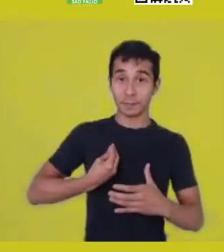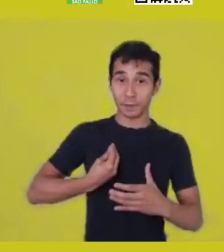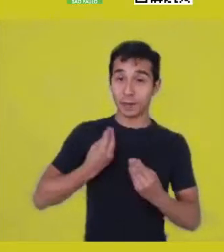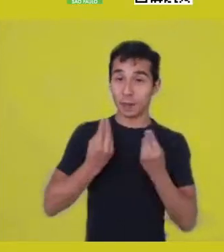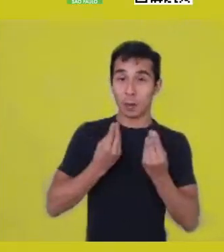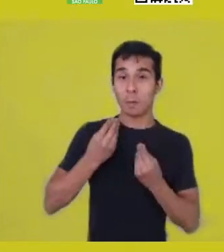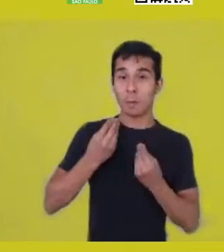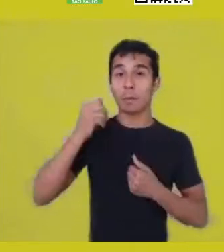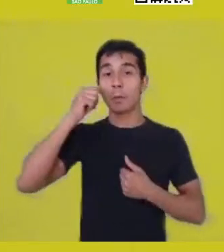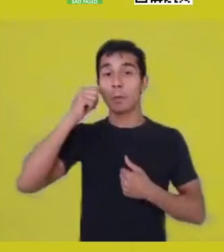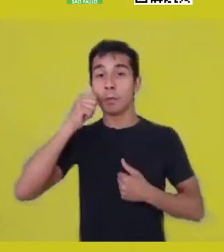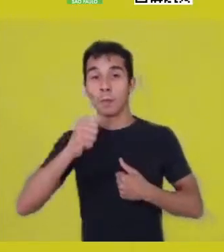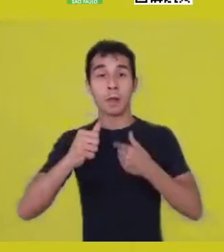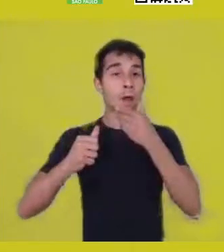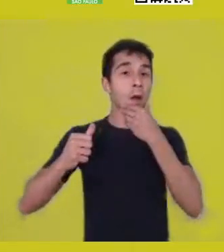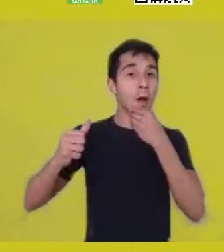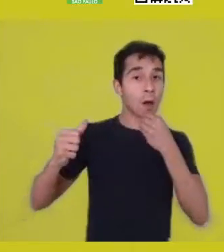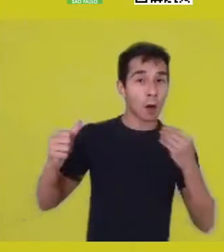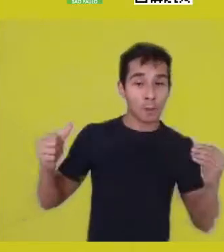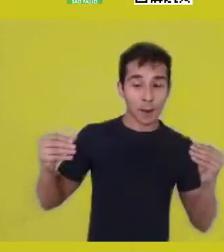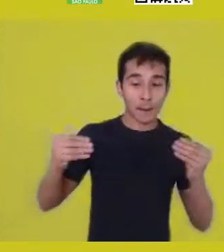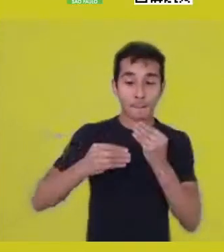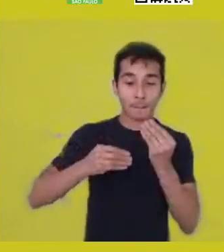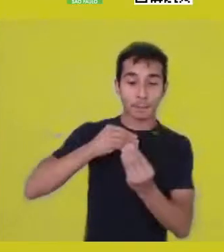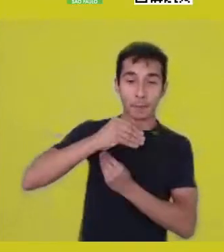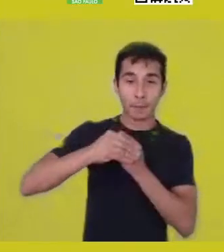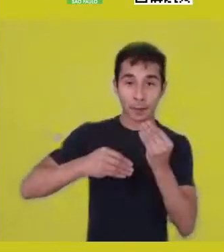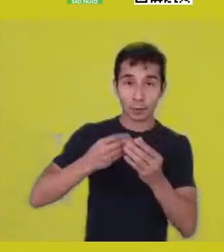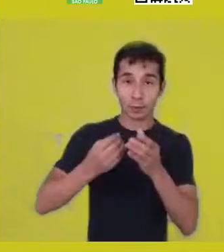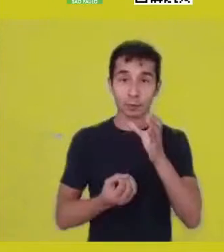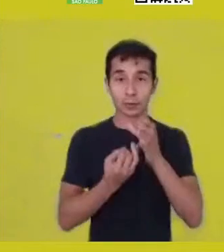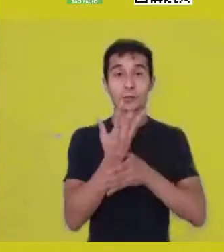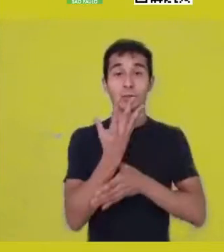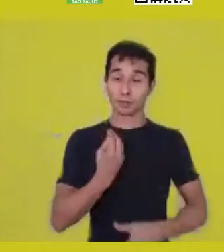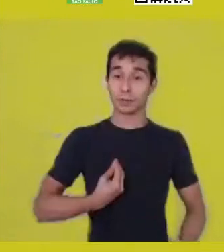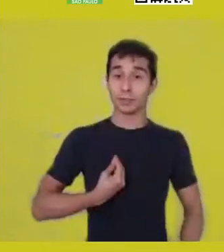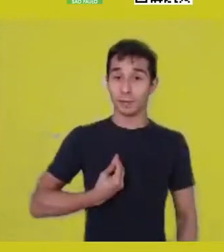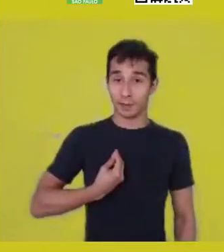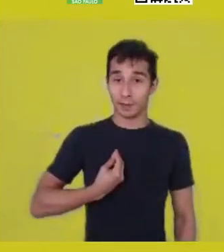This life is formed from sharing, and this sharing makes me